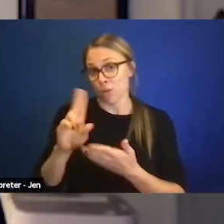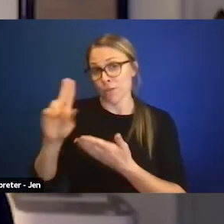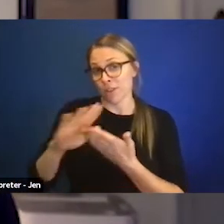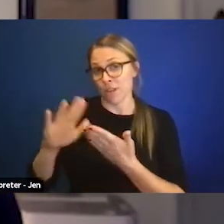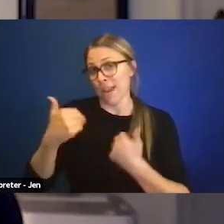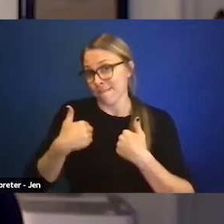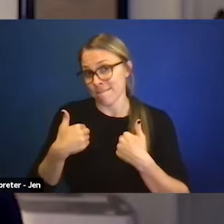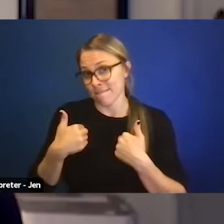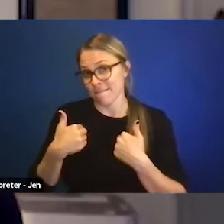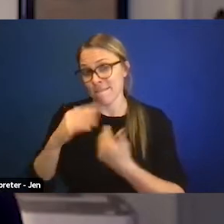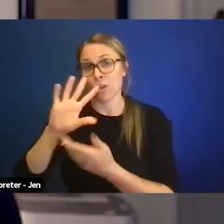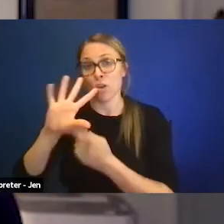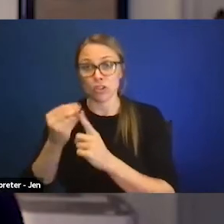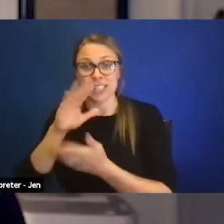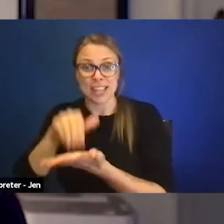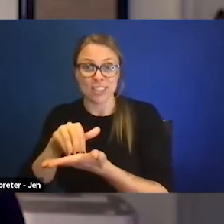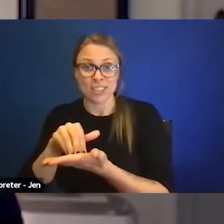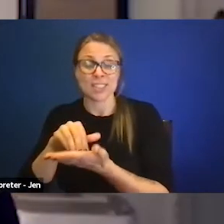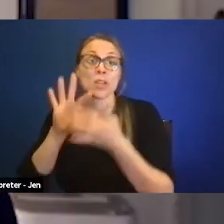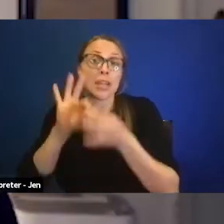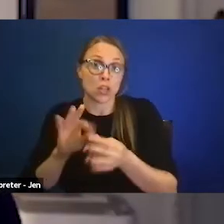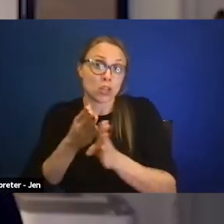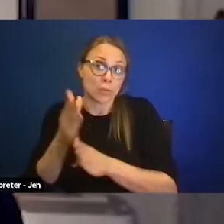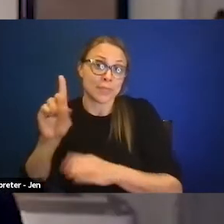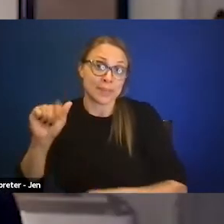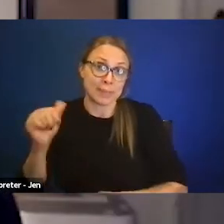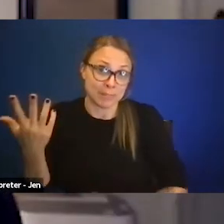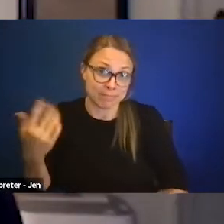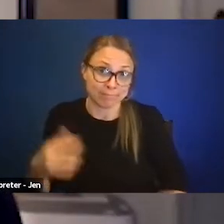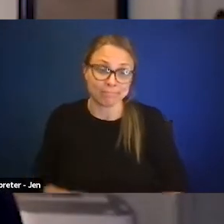have Cultural Centers in the area of disability. And typically just like DEI,